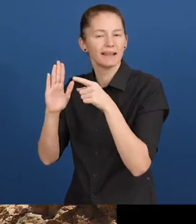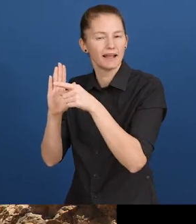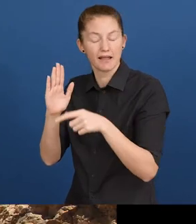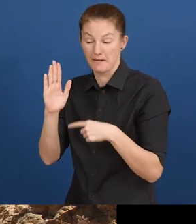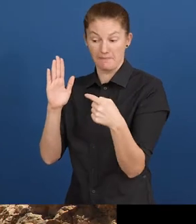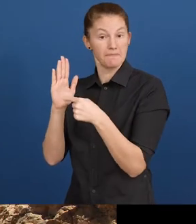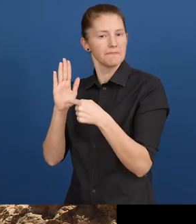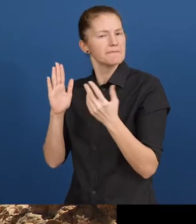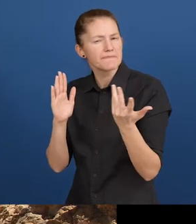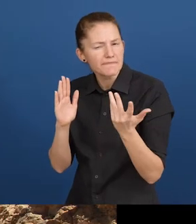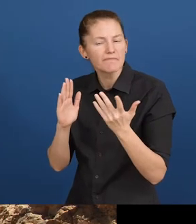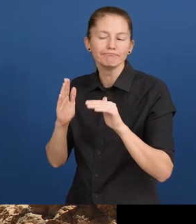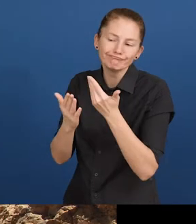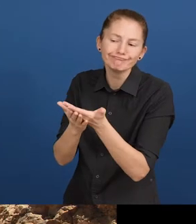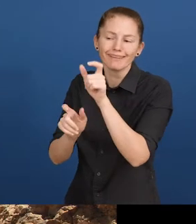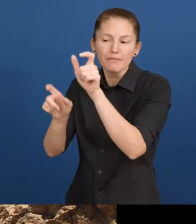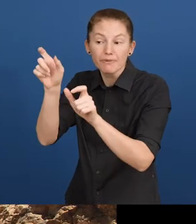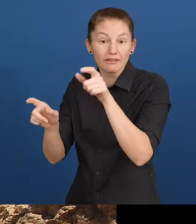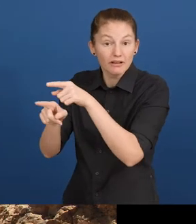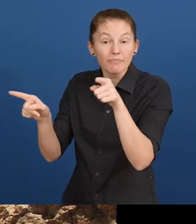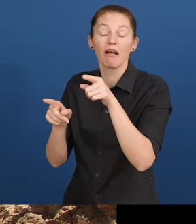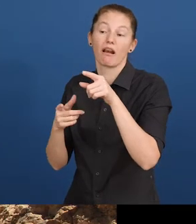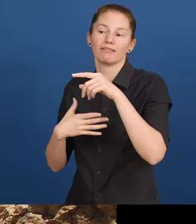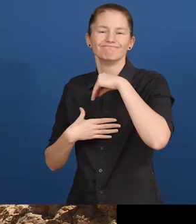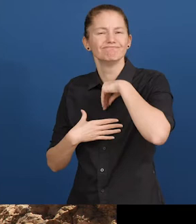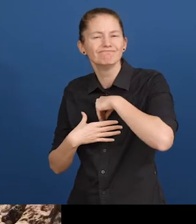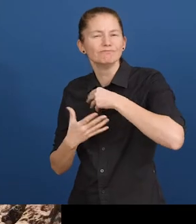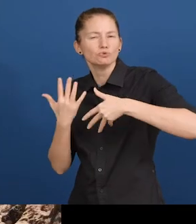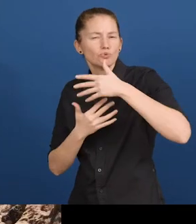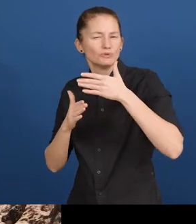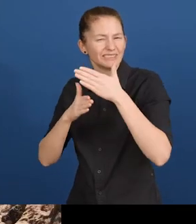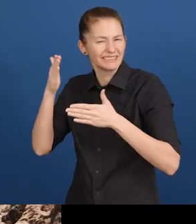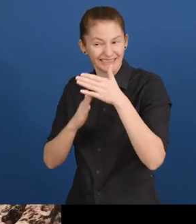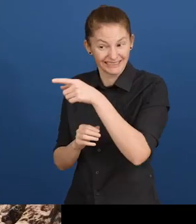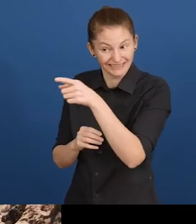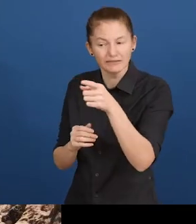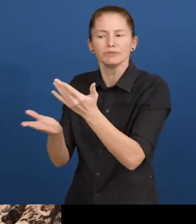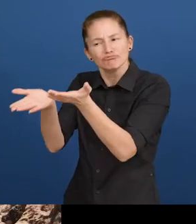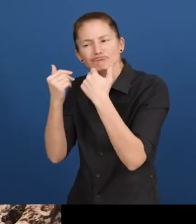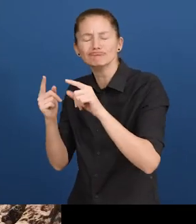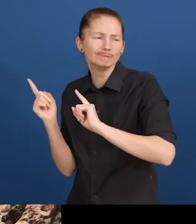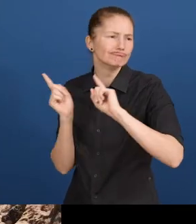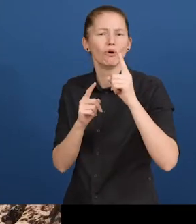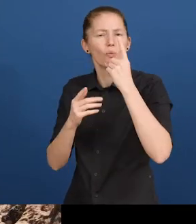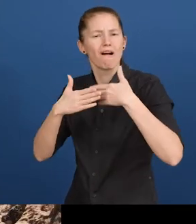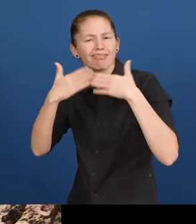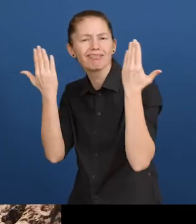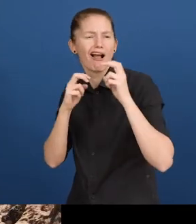Nofesh offers recreational experiences for people with psychosocial disabilities in Israel, from one-day tours to